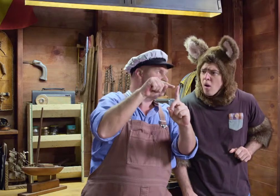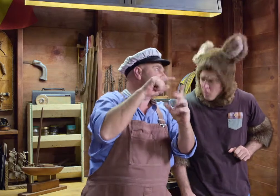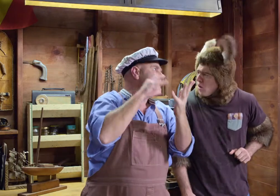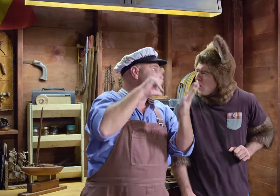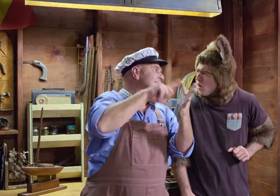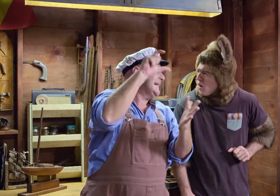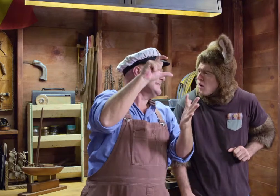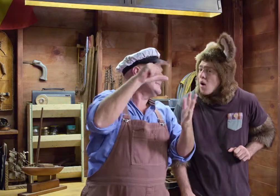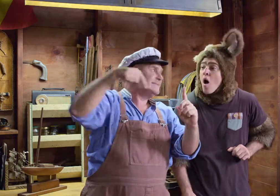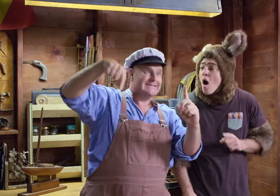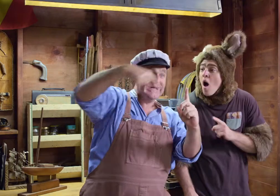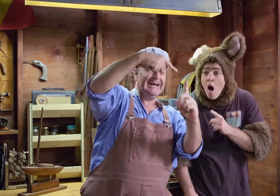a second has gone by.